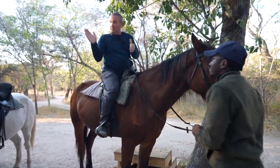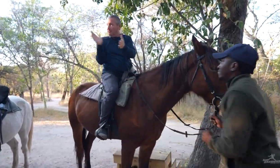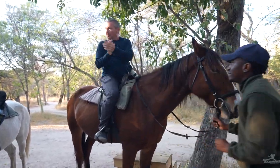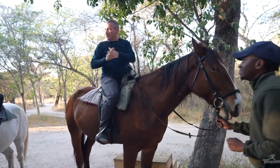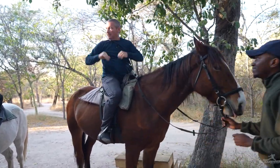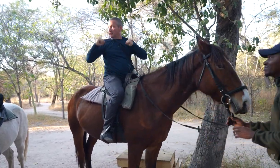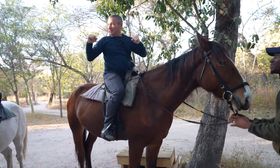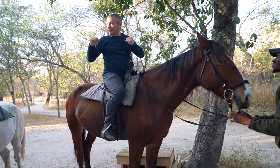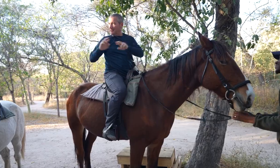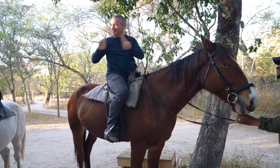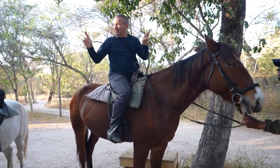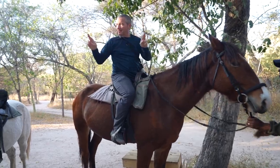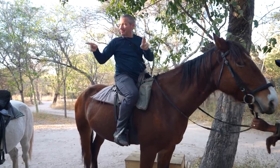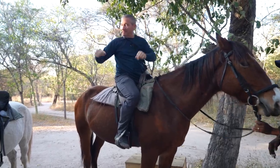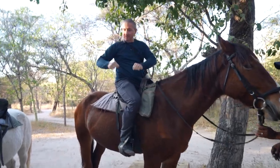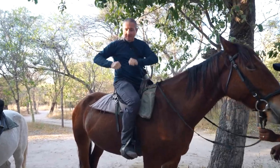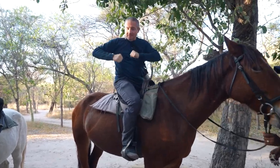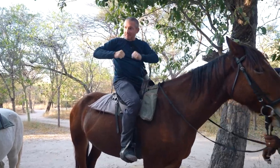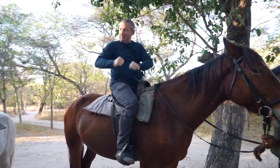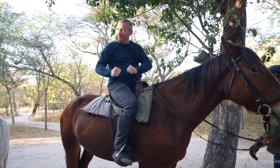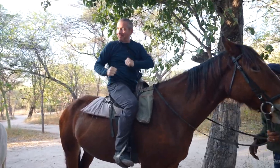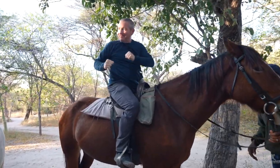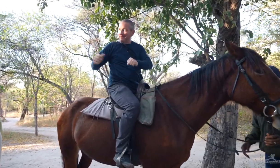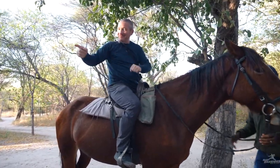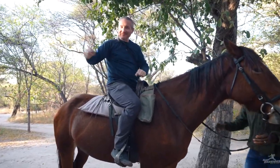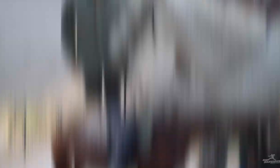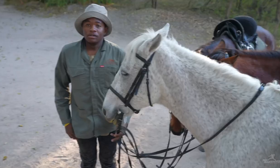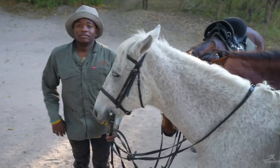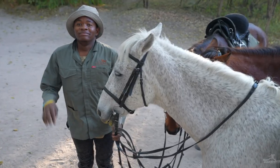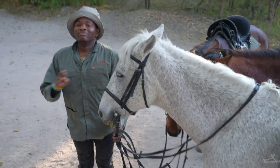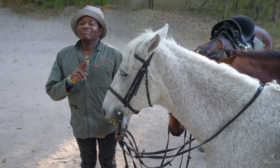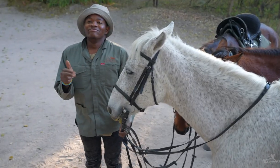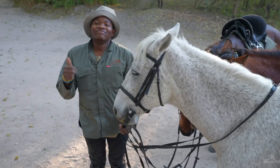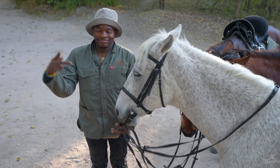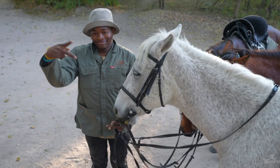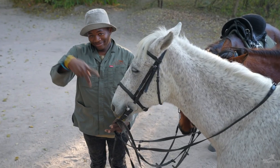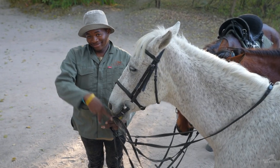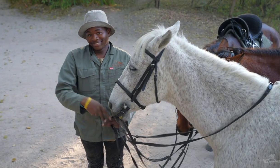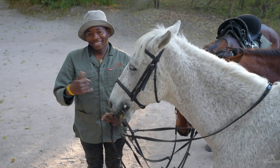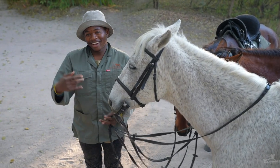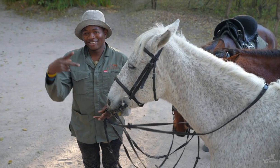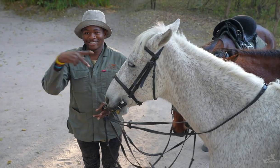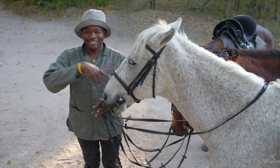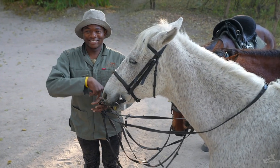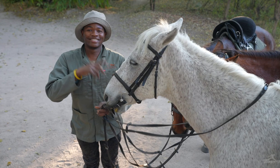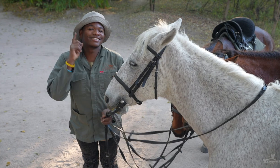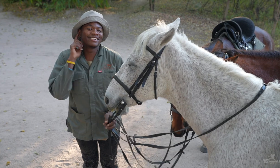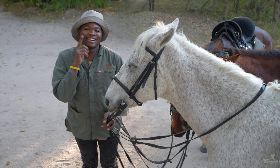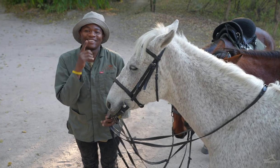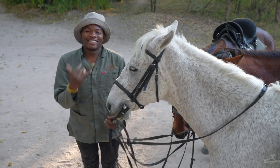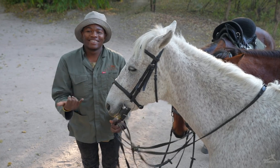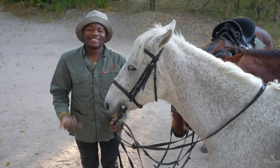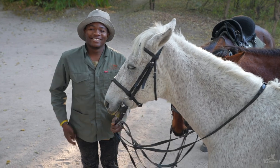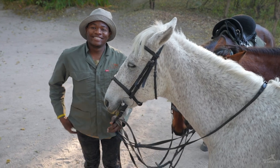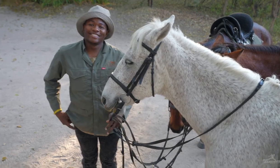Ready to ride? We’re gonna be deaf riders now.